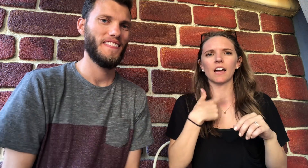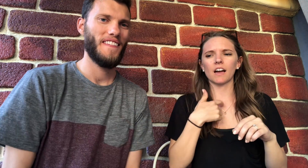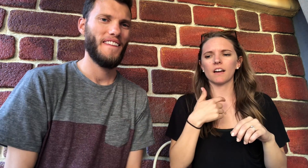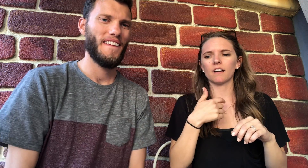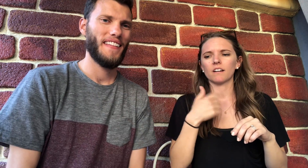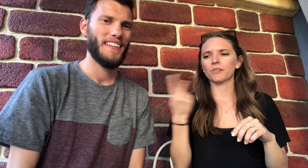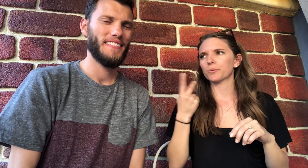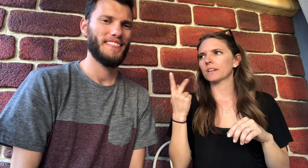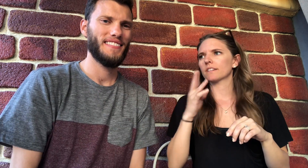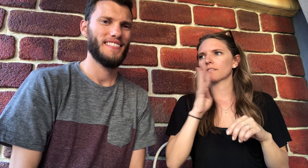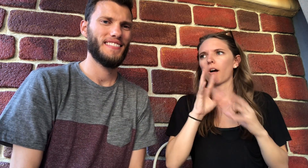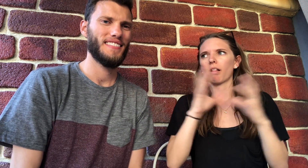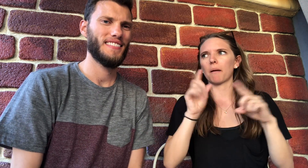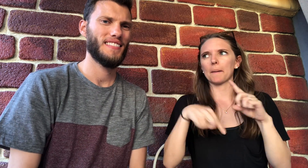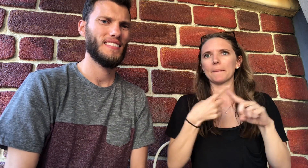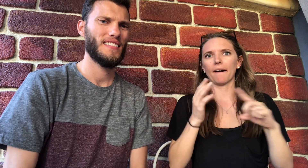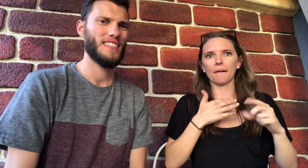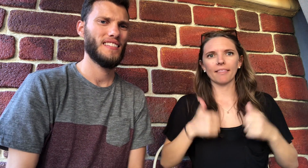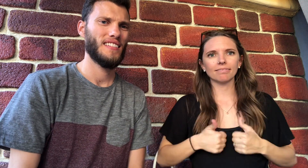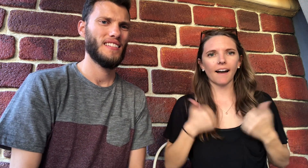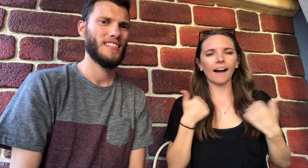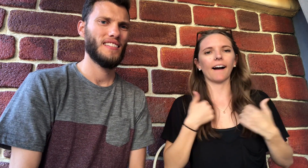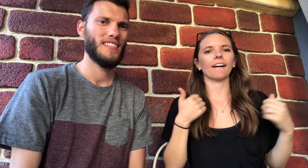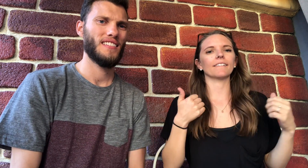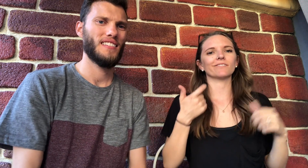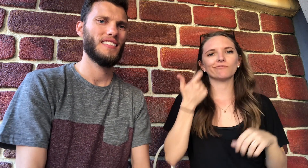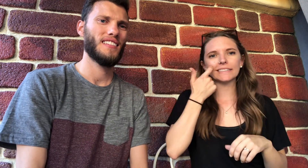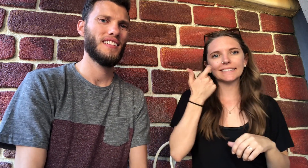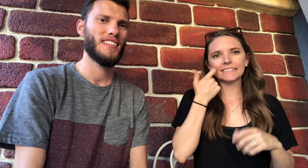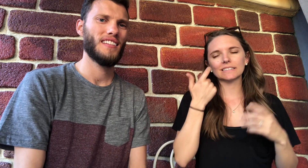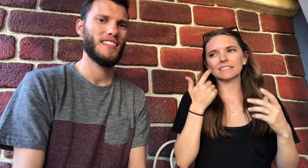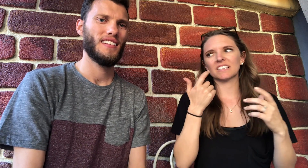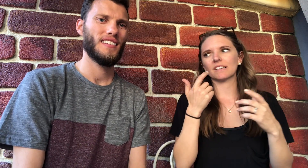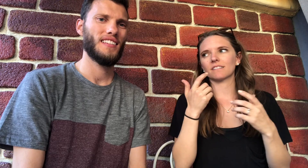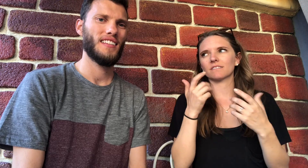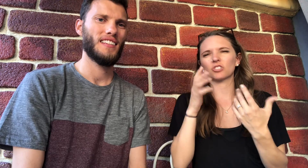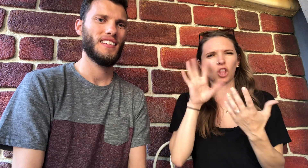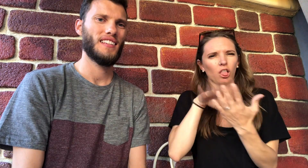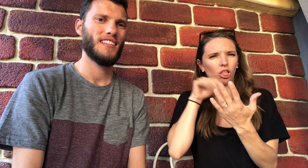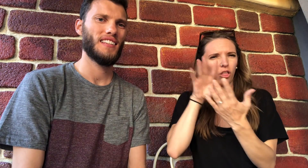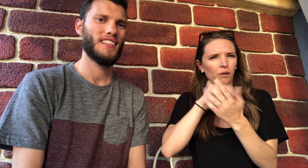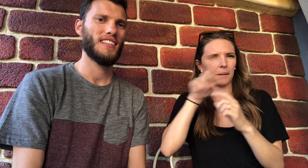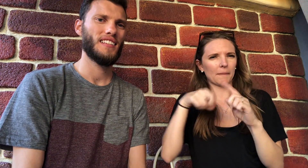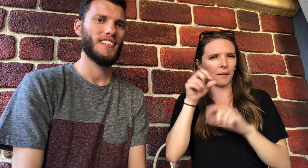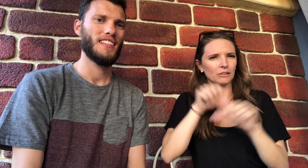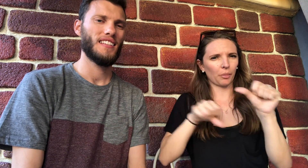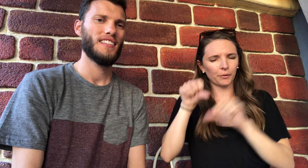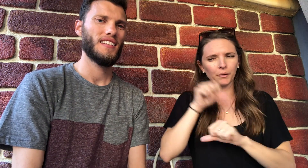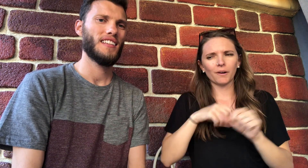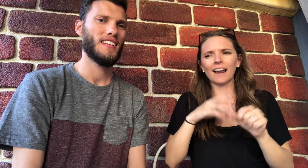We talked a lot about our lives and learned more about each other.